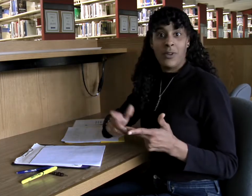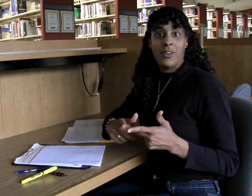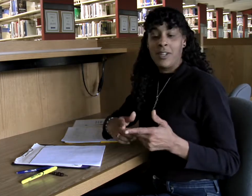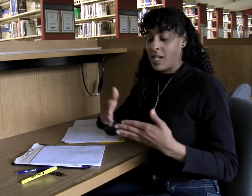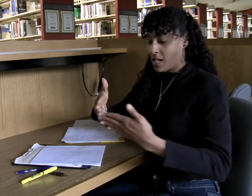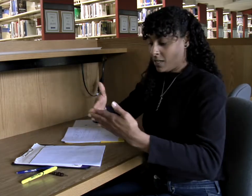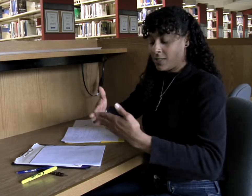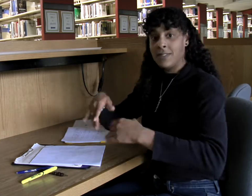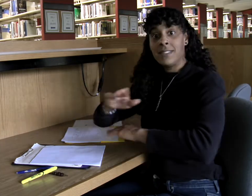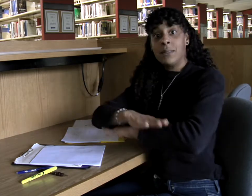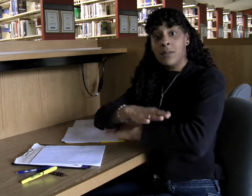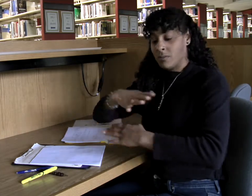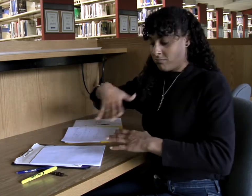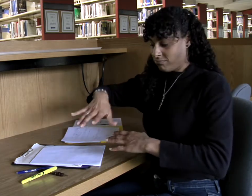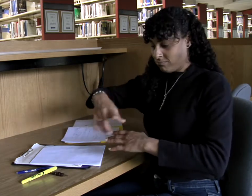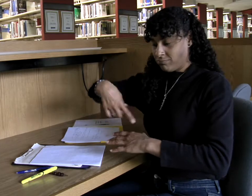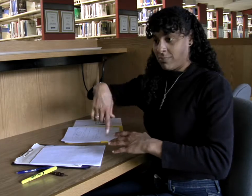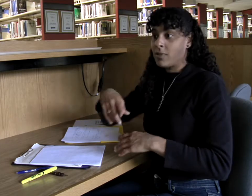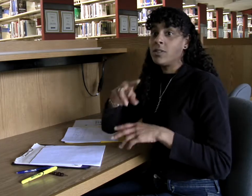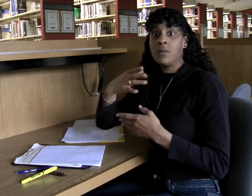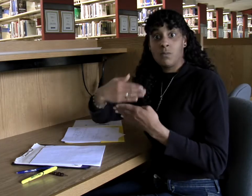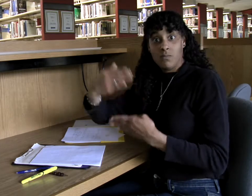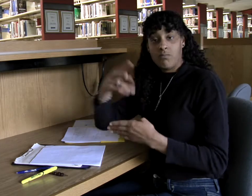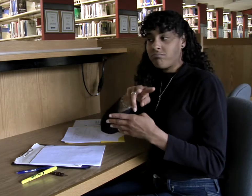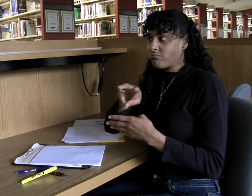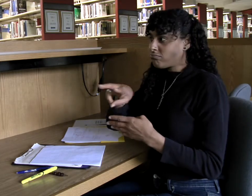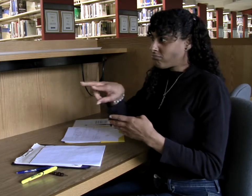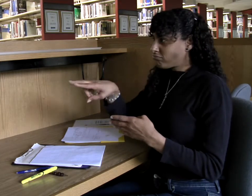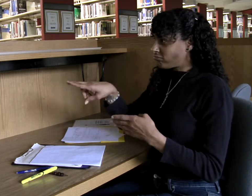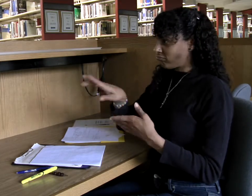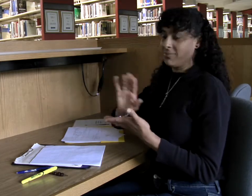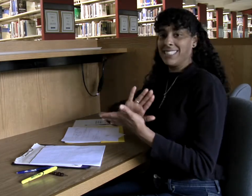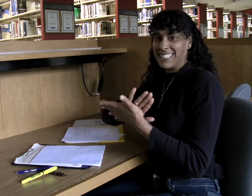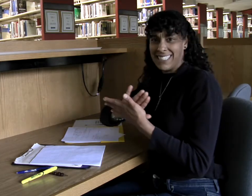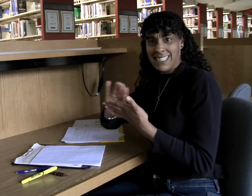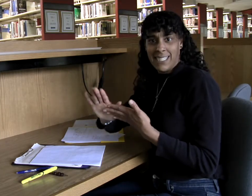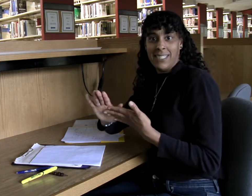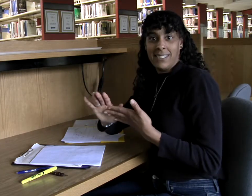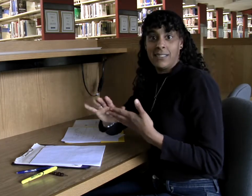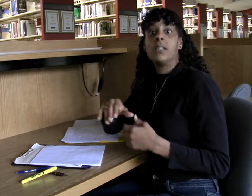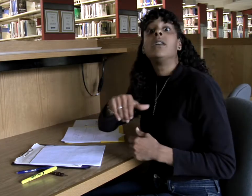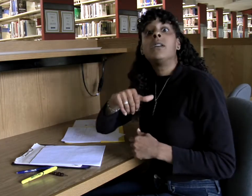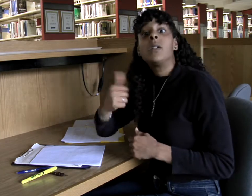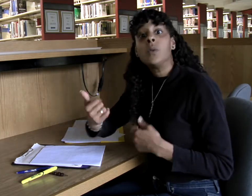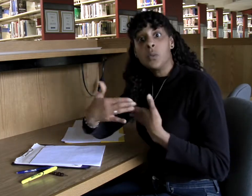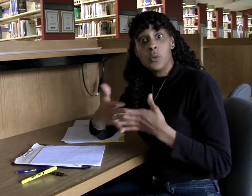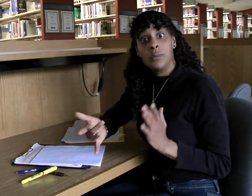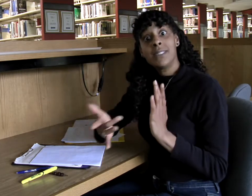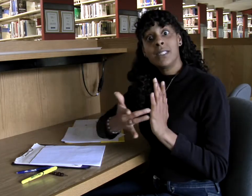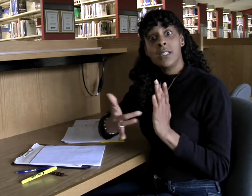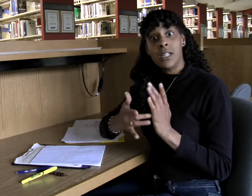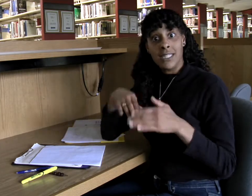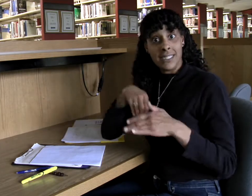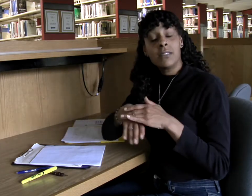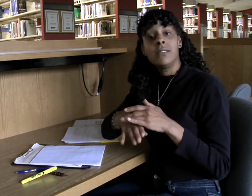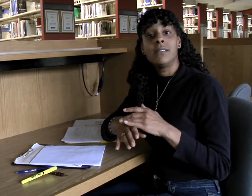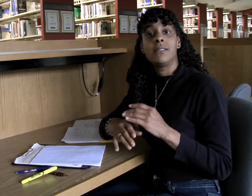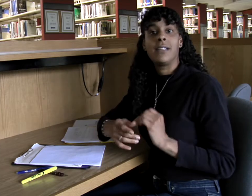and a little alcove with a nice view. Some rooms even have access to technology like TVs